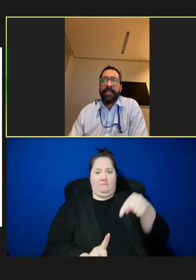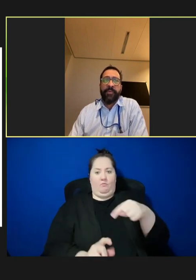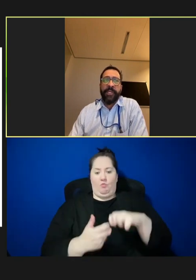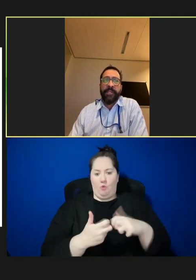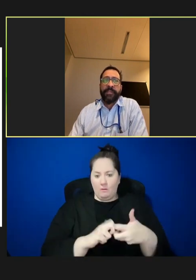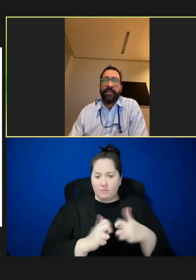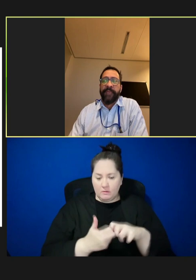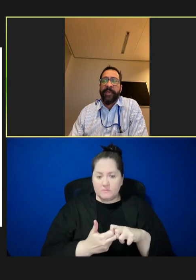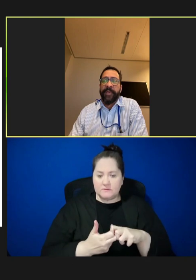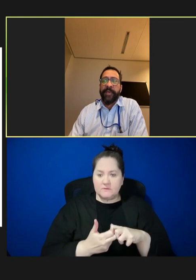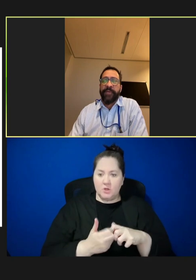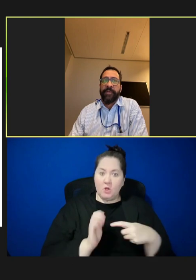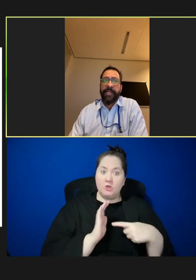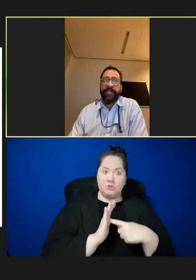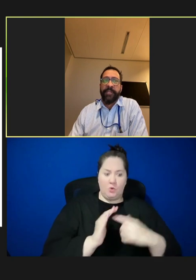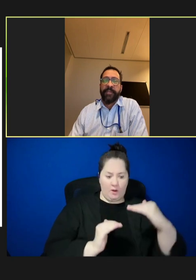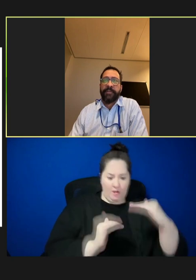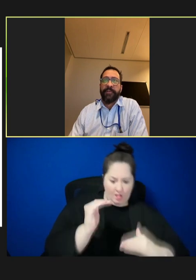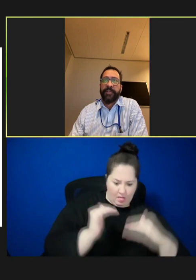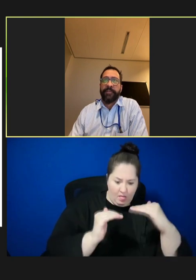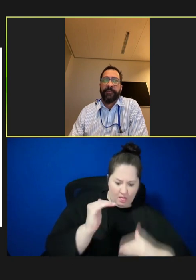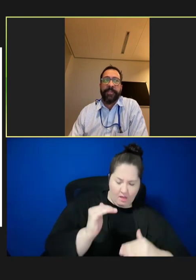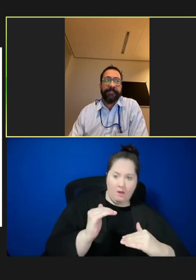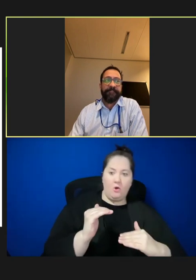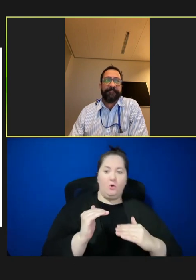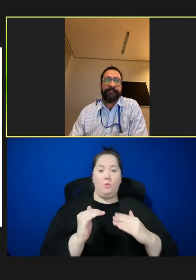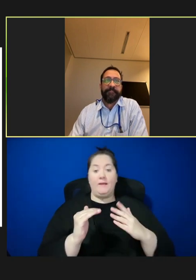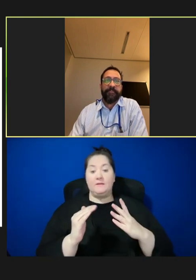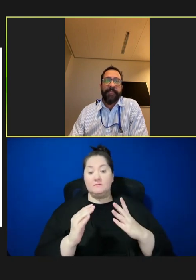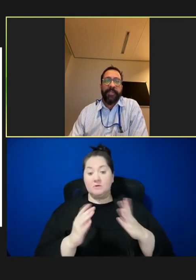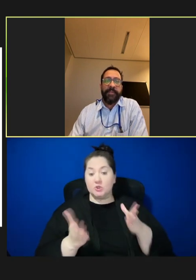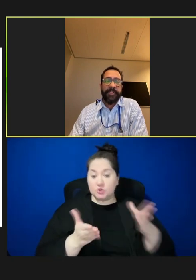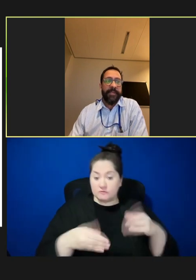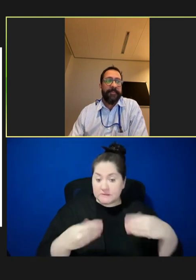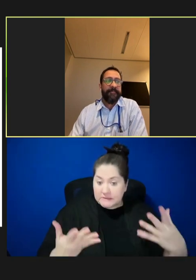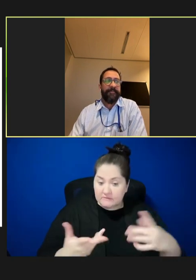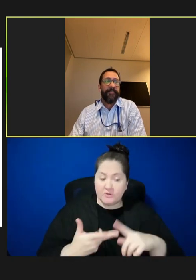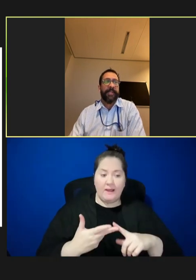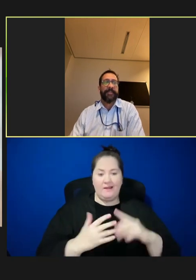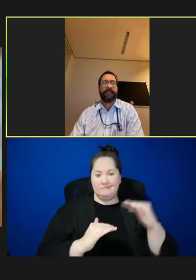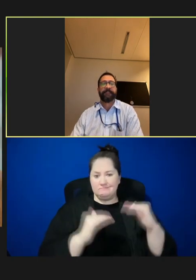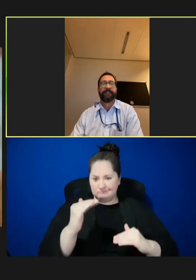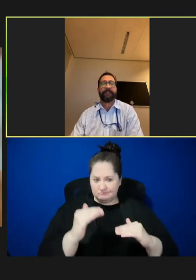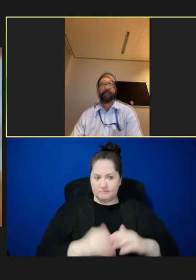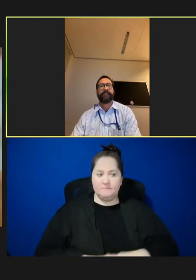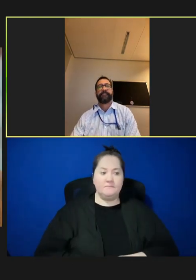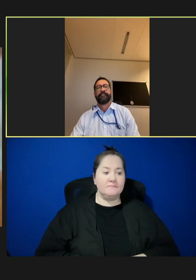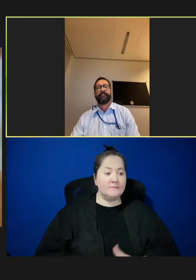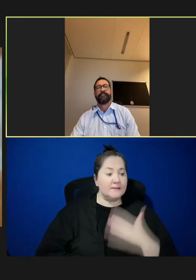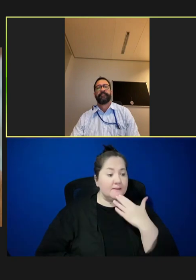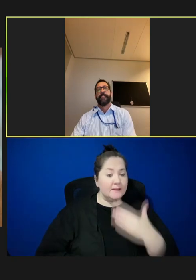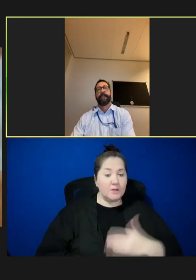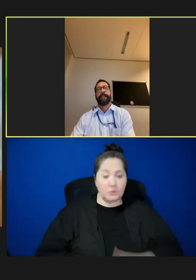inequities in vaccination strategies and service delivery. Next slide. Thanks.